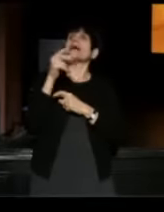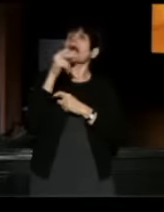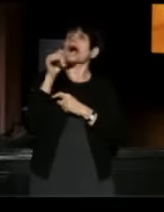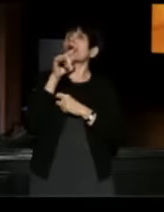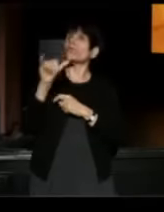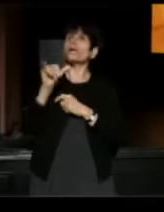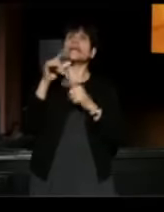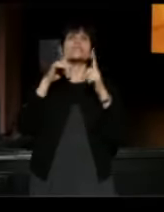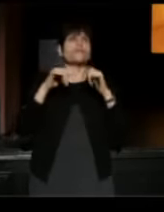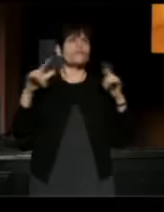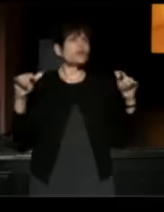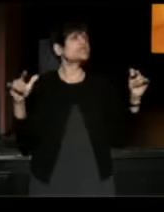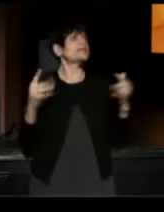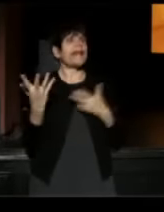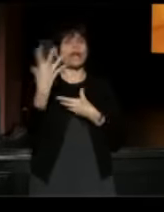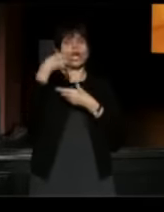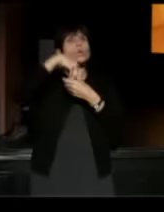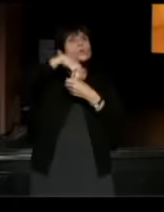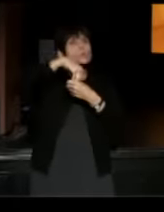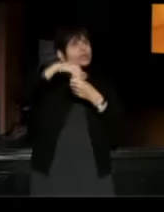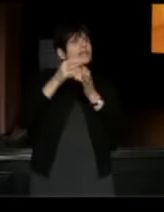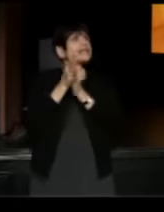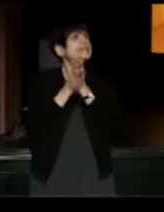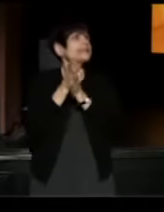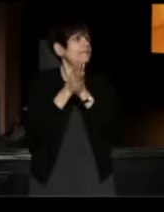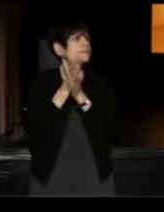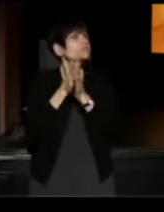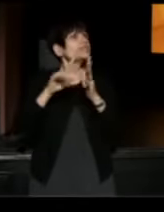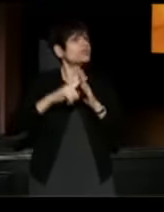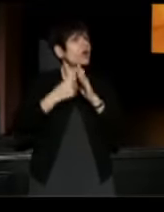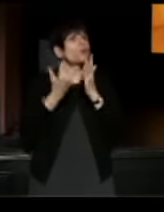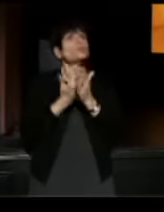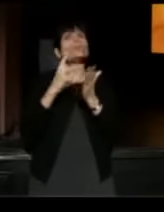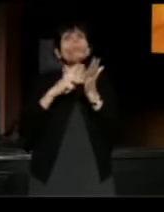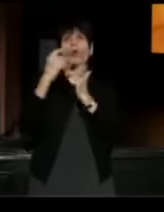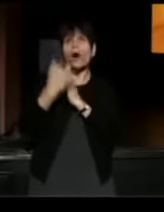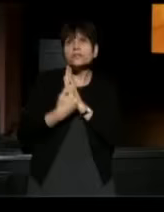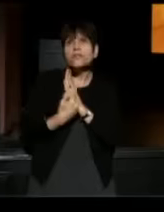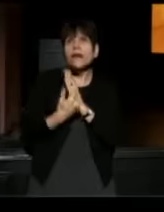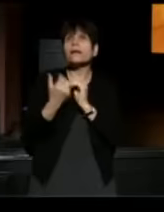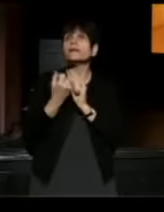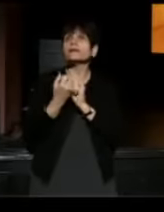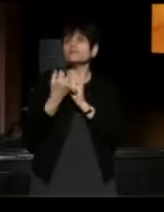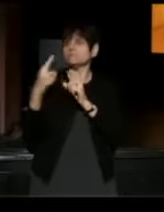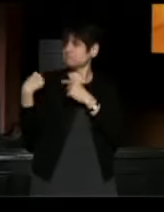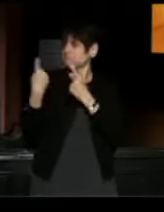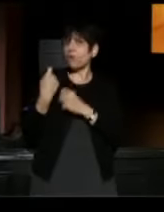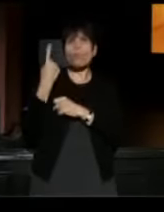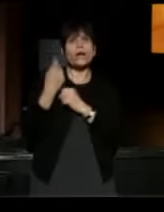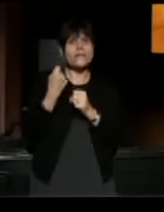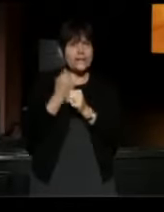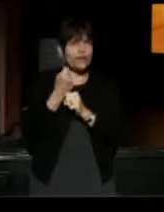we've embarked on our Legacy Leaders of Color project. For the past year and a half, with the amazing support